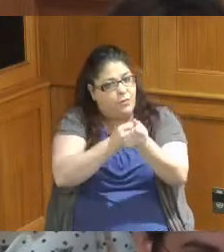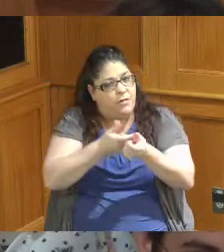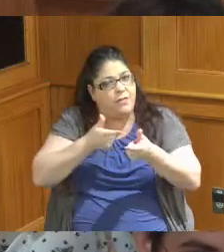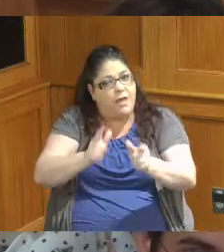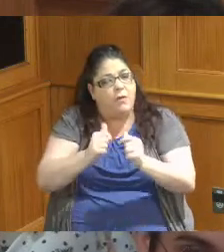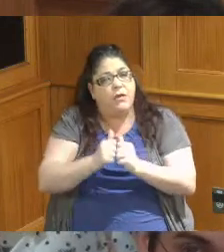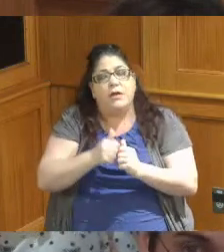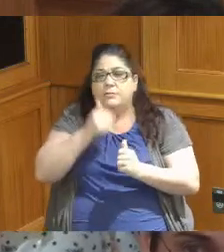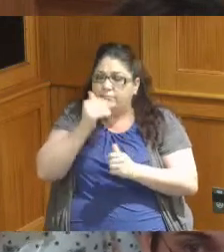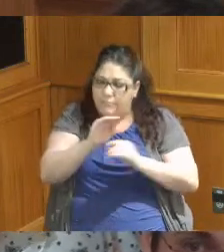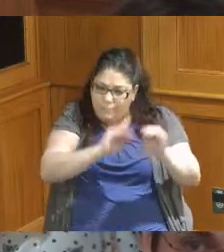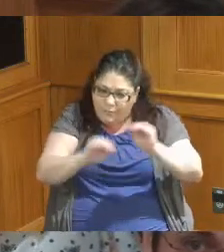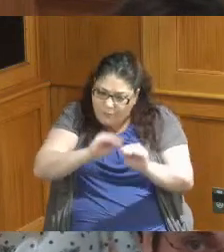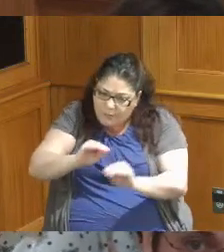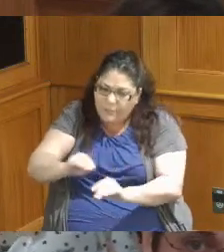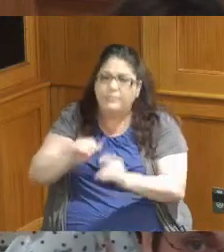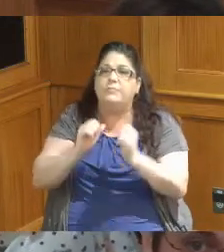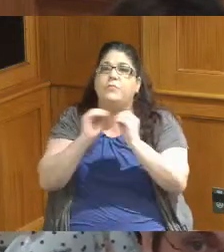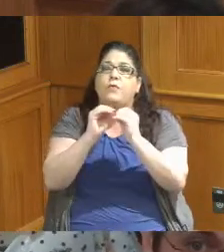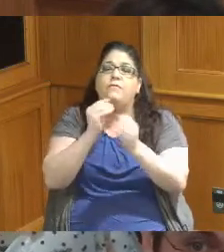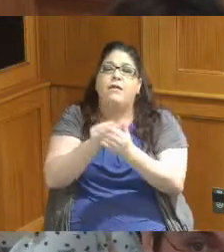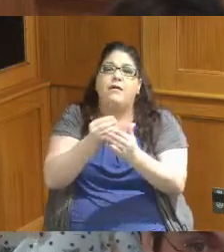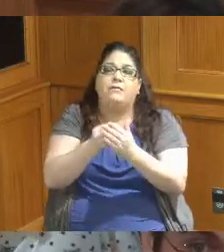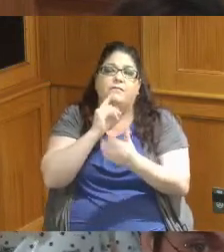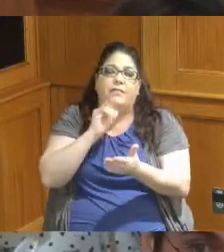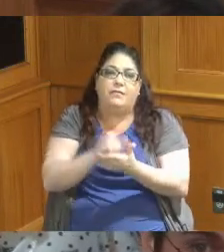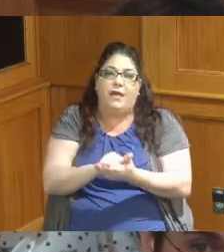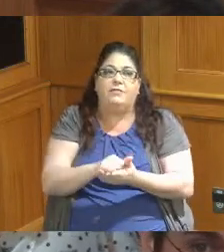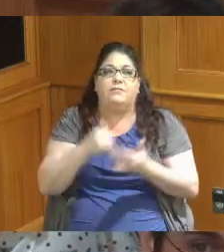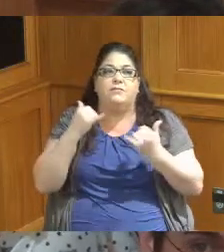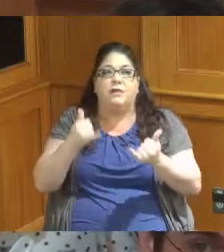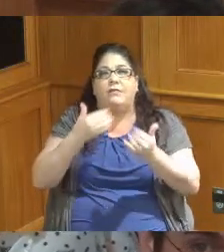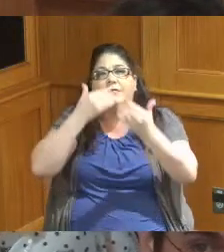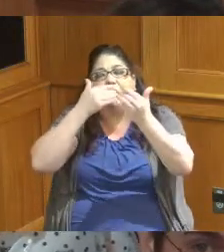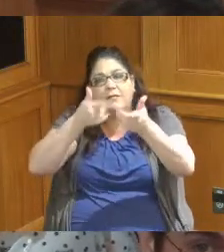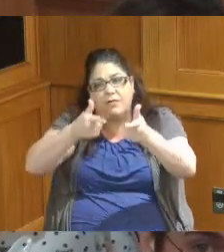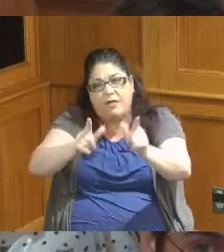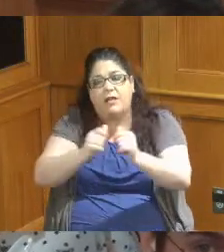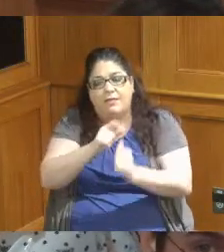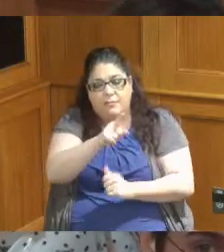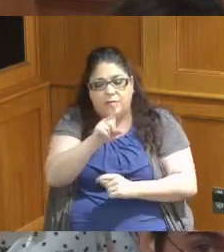move a little bit more funds to that so we really appreciate allowing Administration to do that this